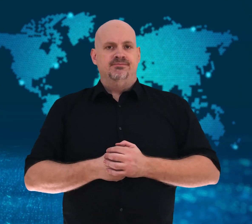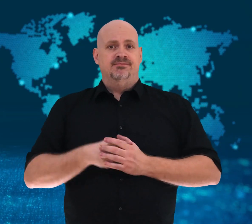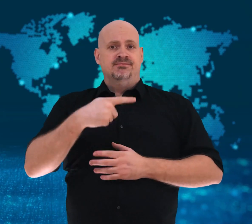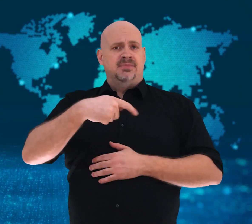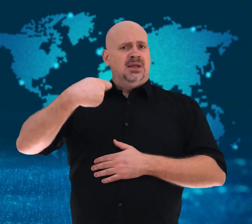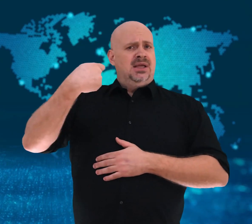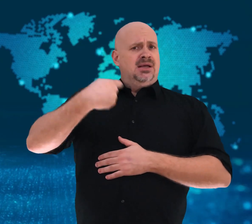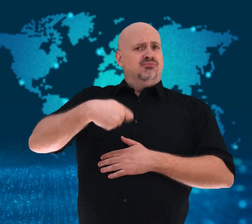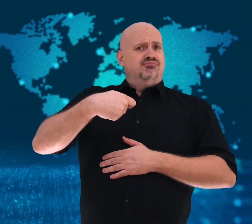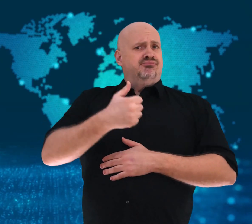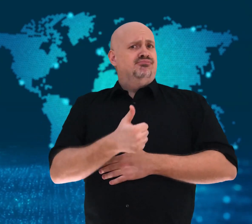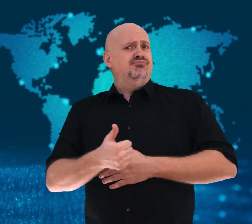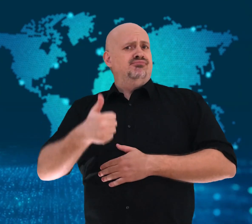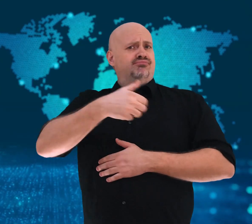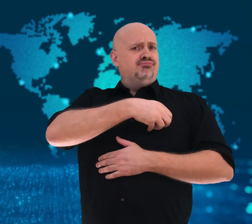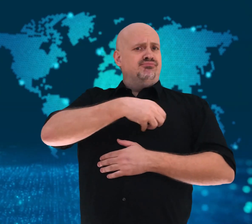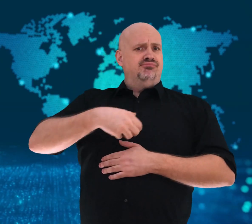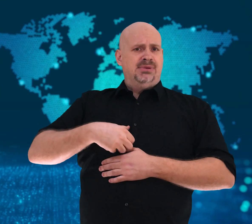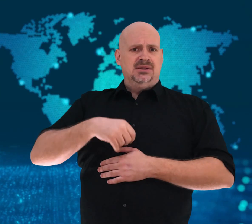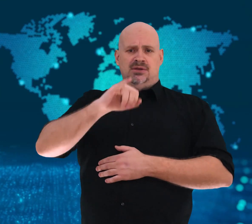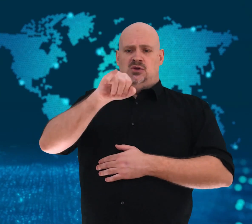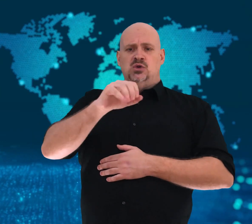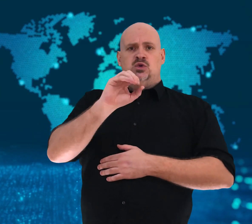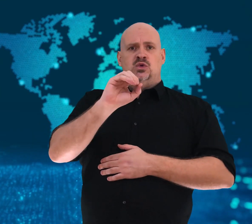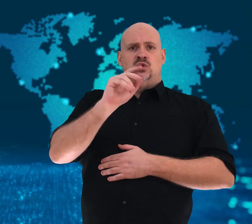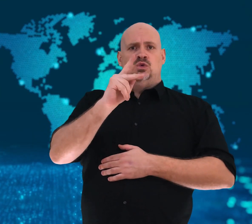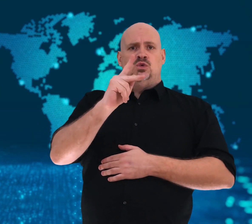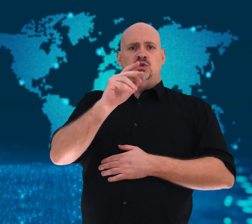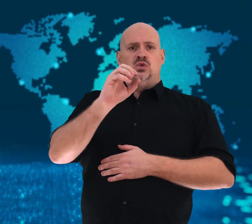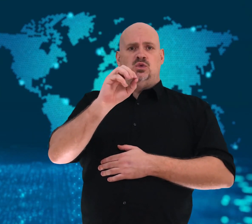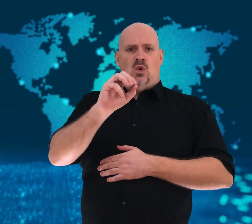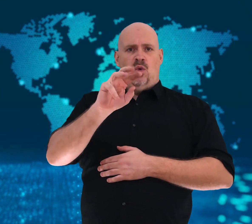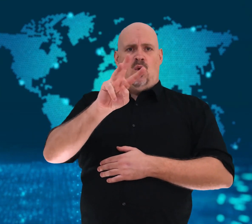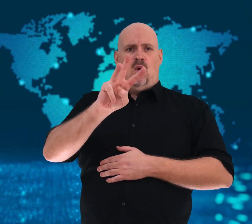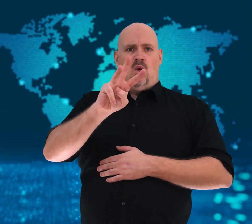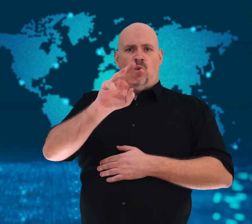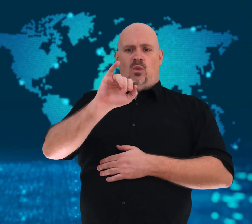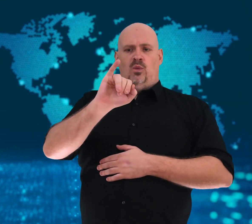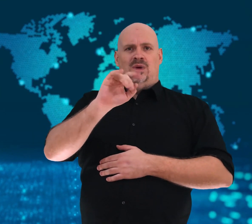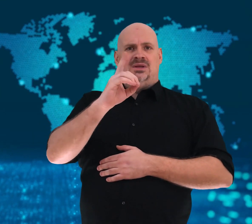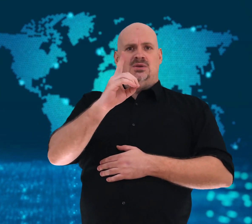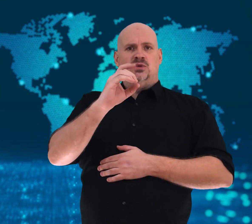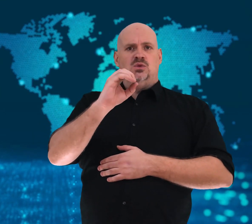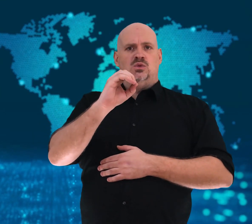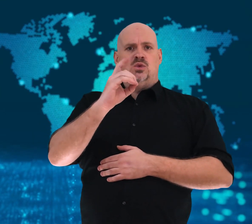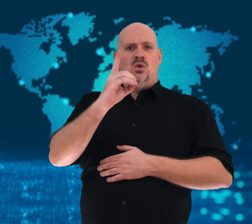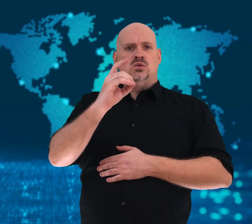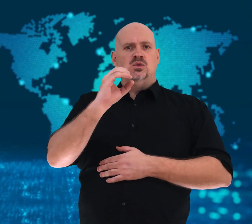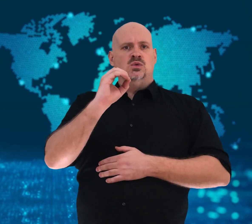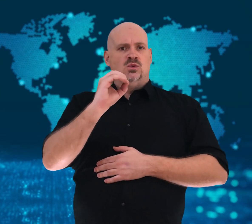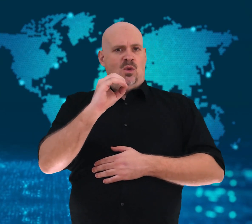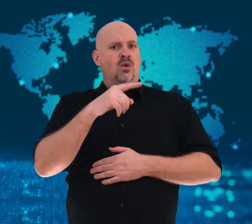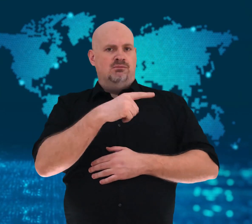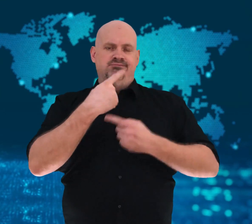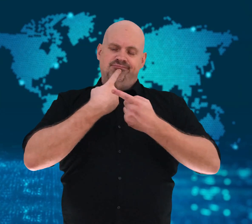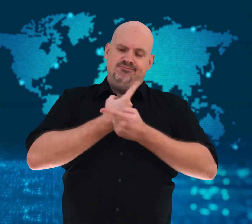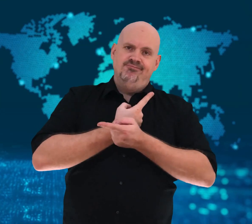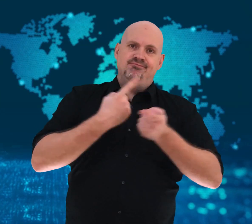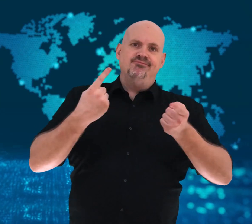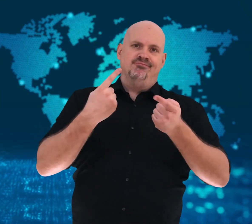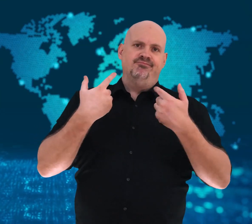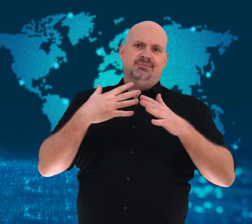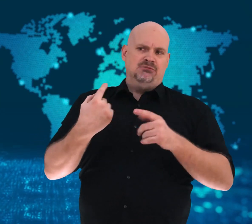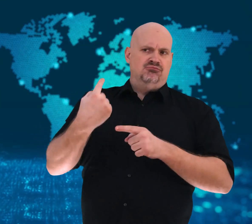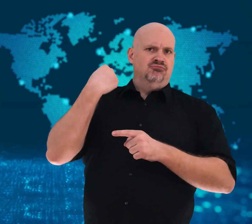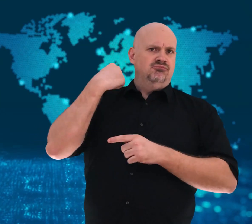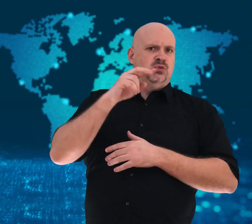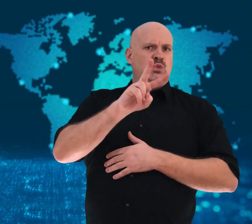2019, but those plans were delayed due the COVID-19 pandemic.